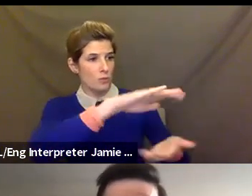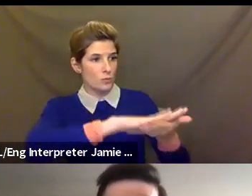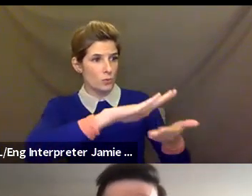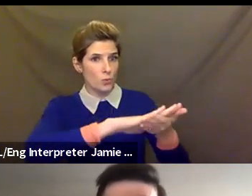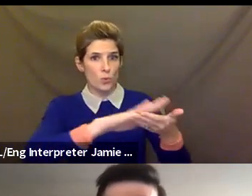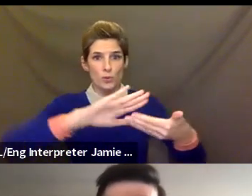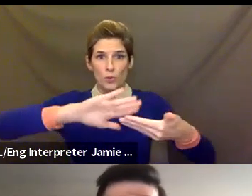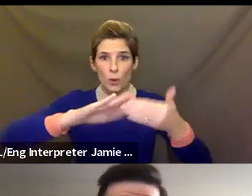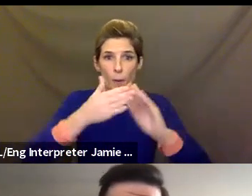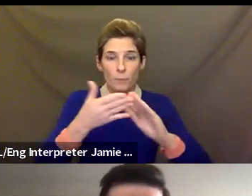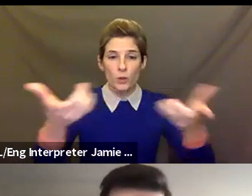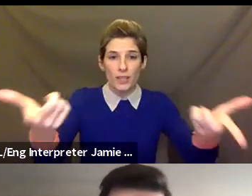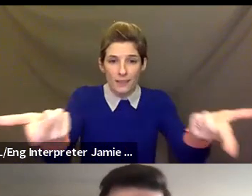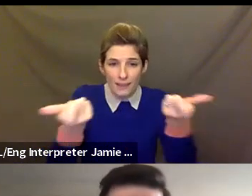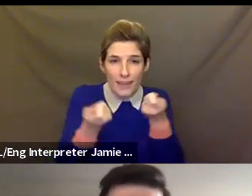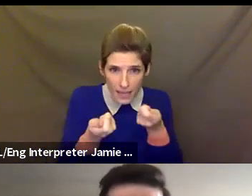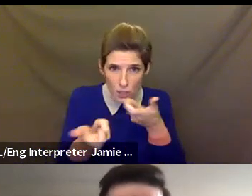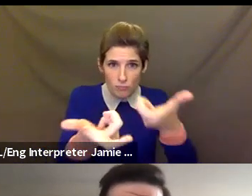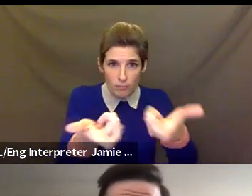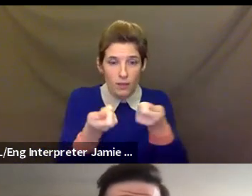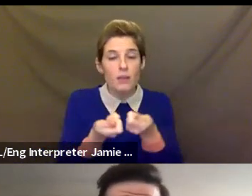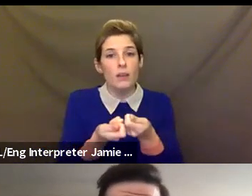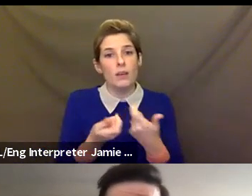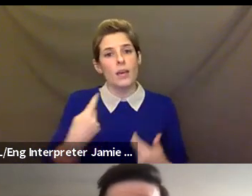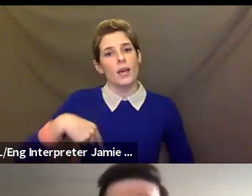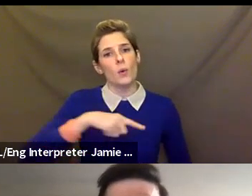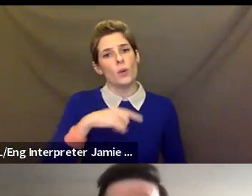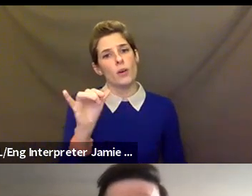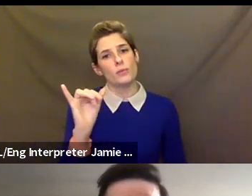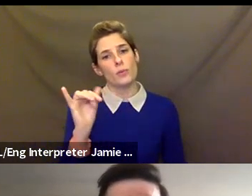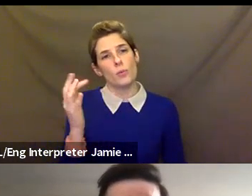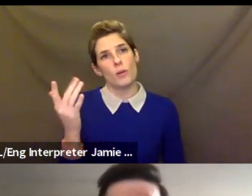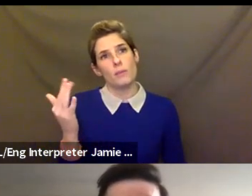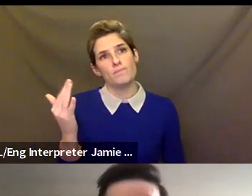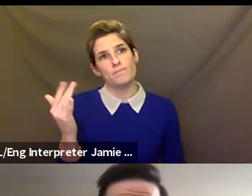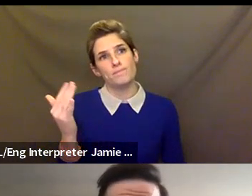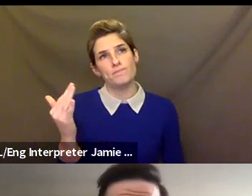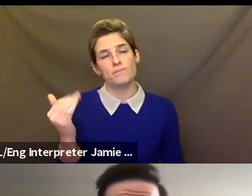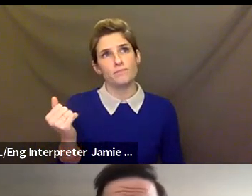community partners across the city. And we also do after